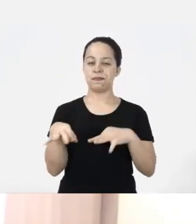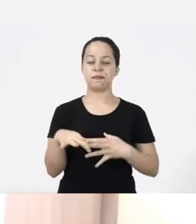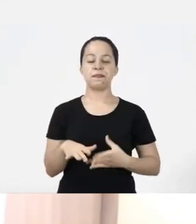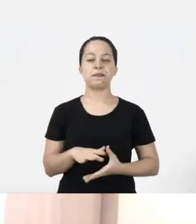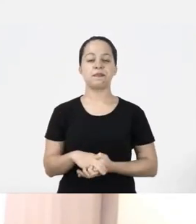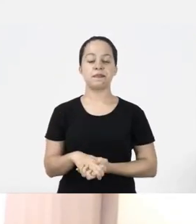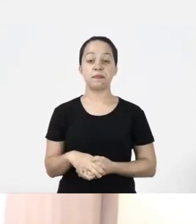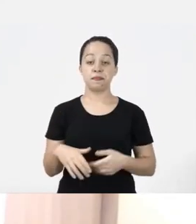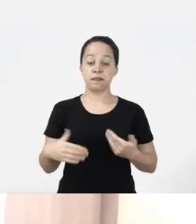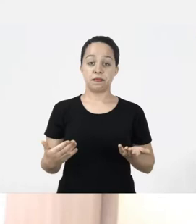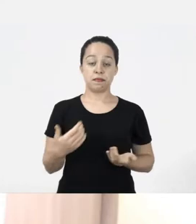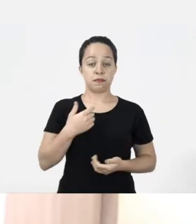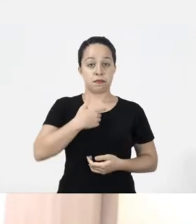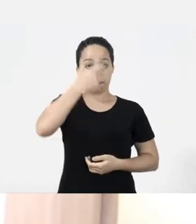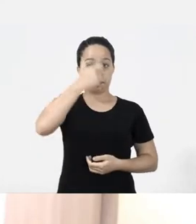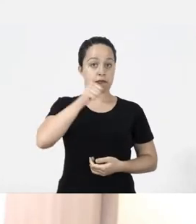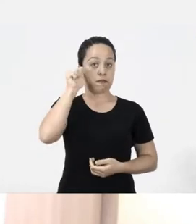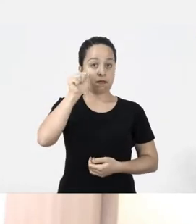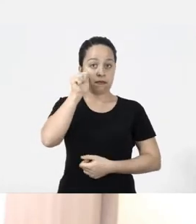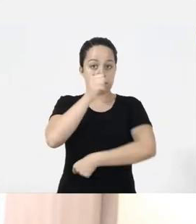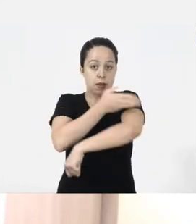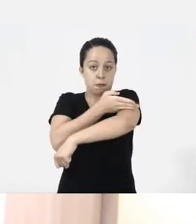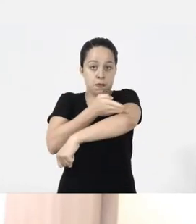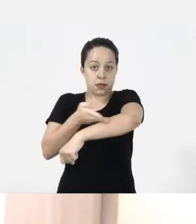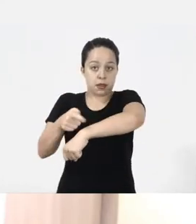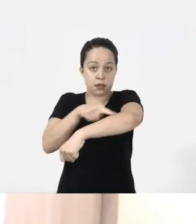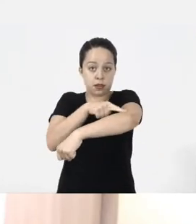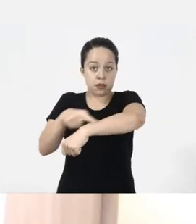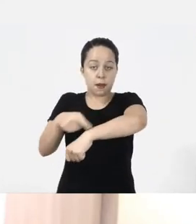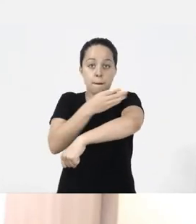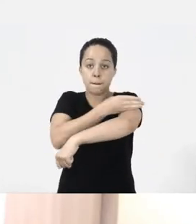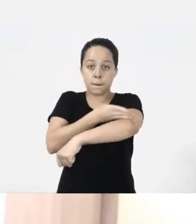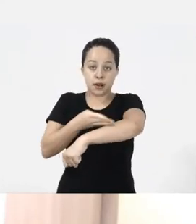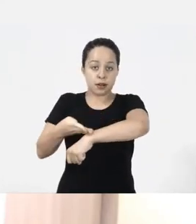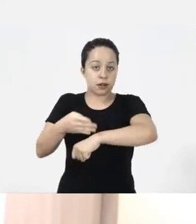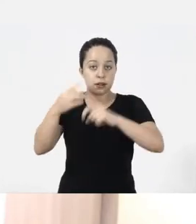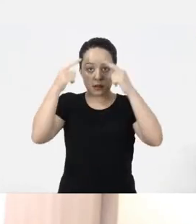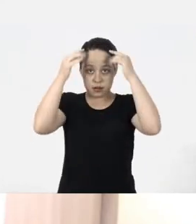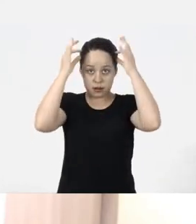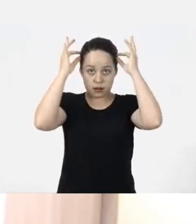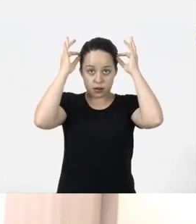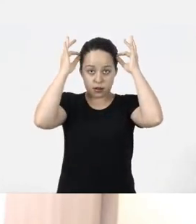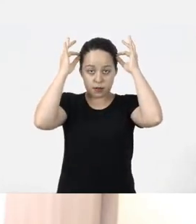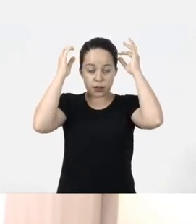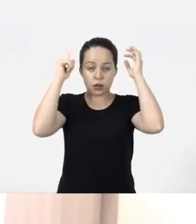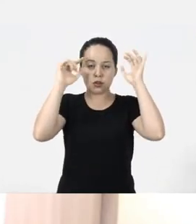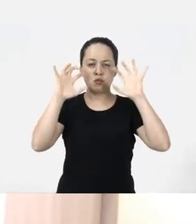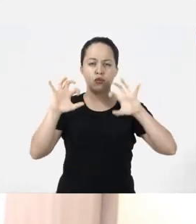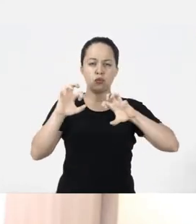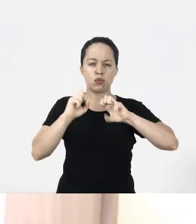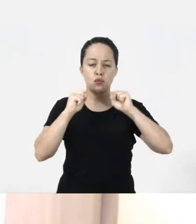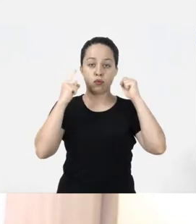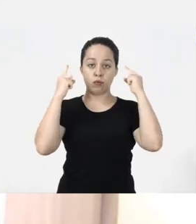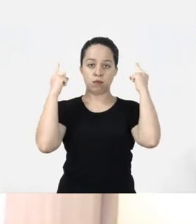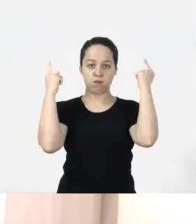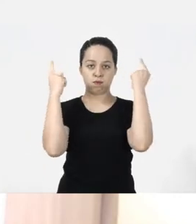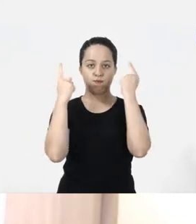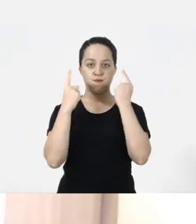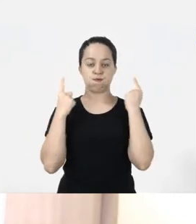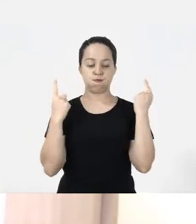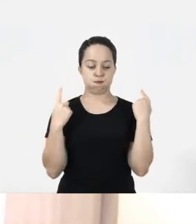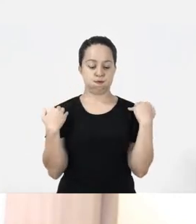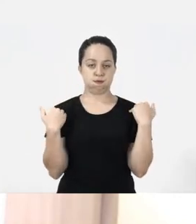that I have here. I am a white woman, I have dark wavy hair to